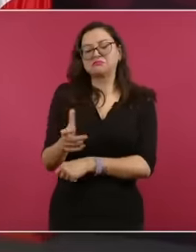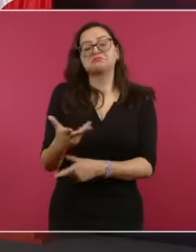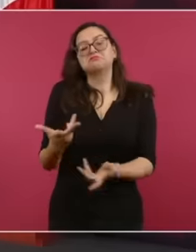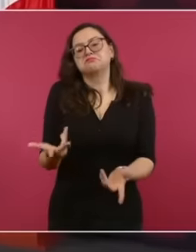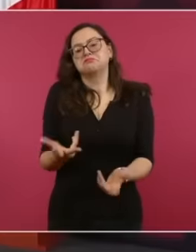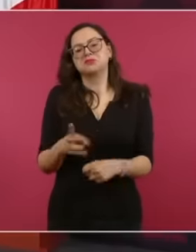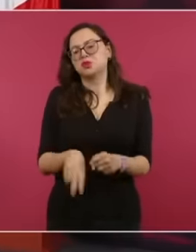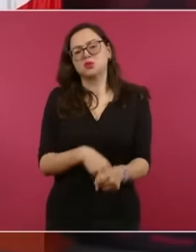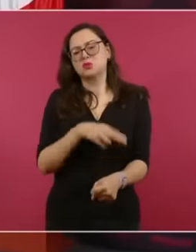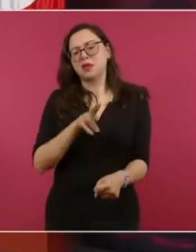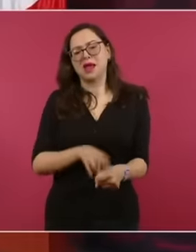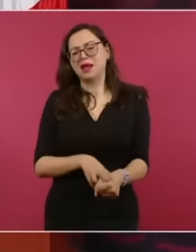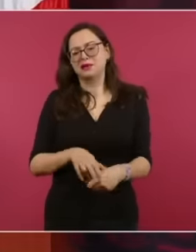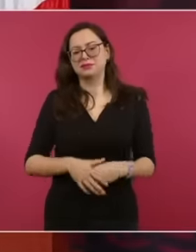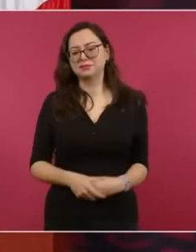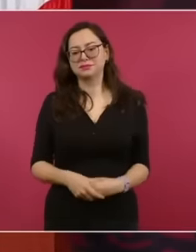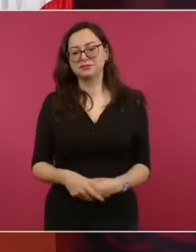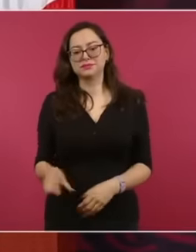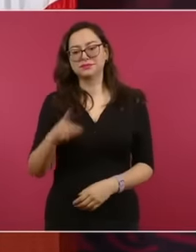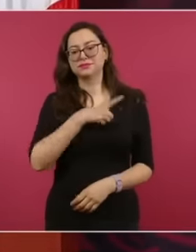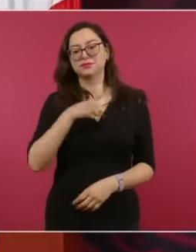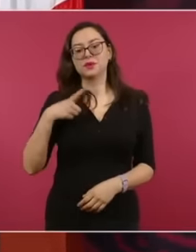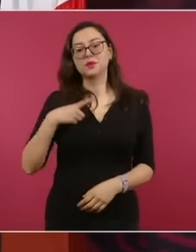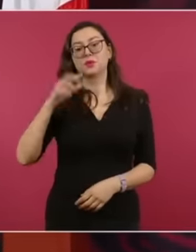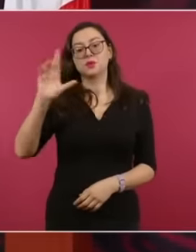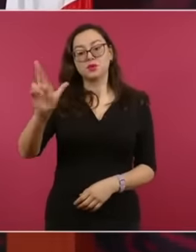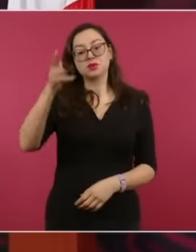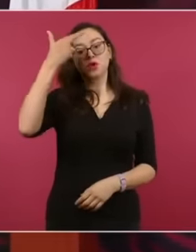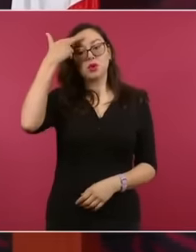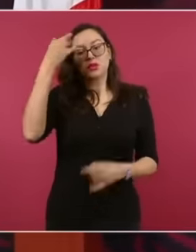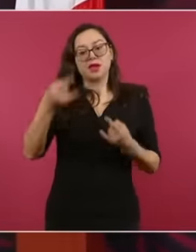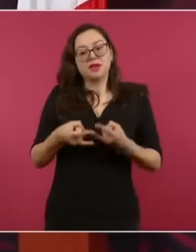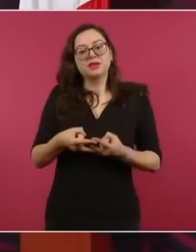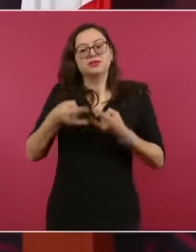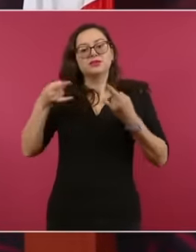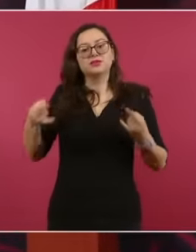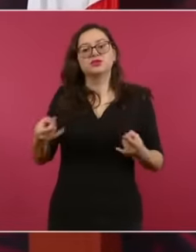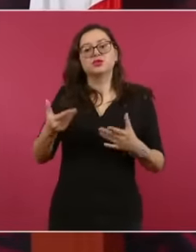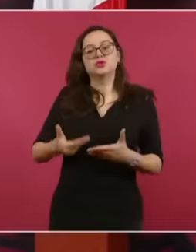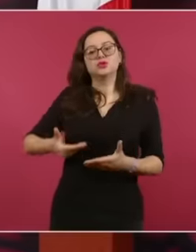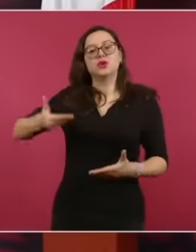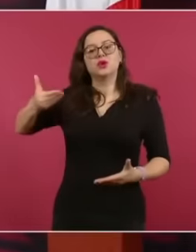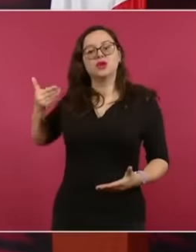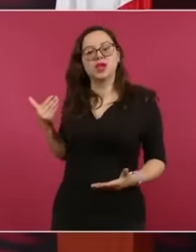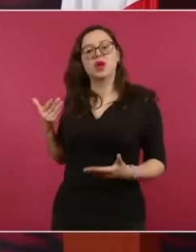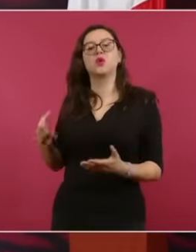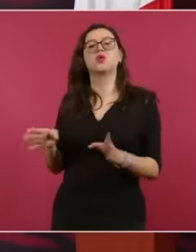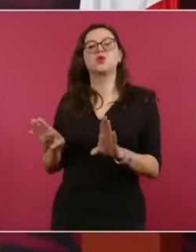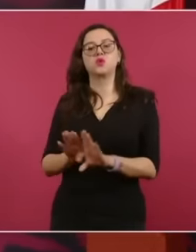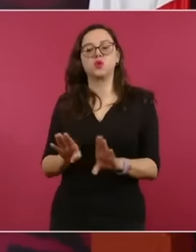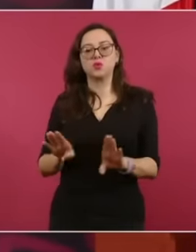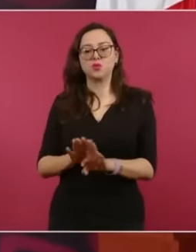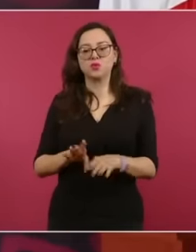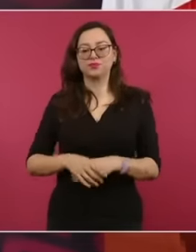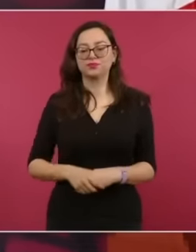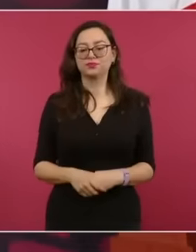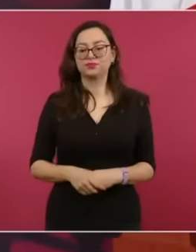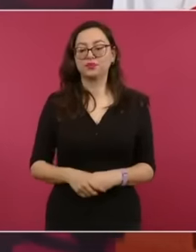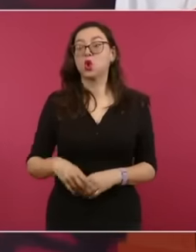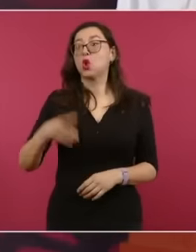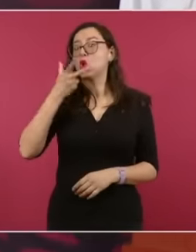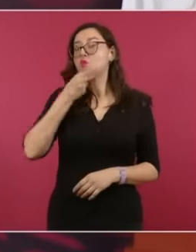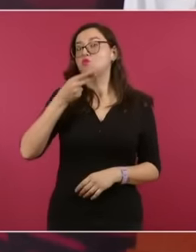history. Although that great philosopher Karl Marx said that it does not repeat itself only in its